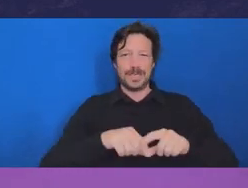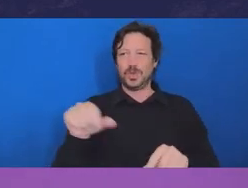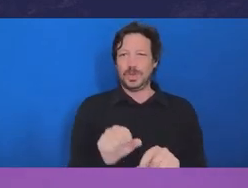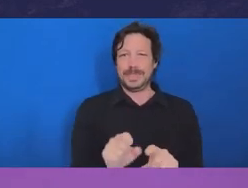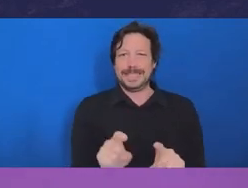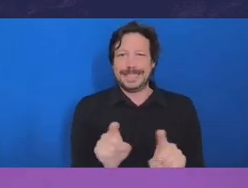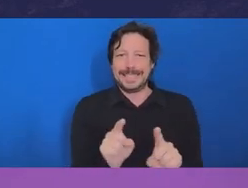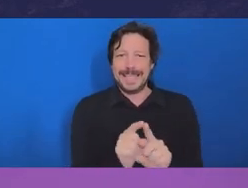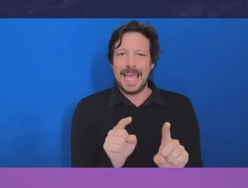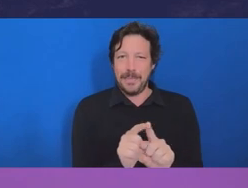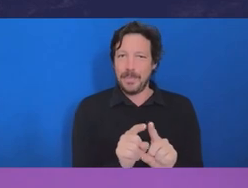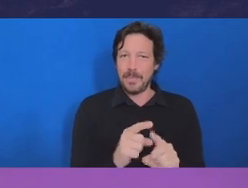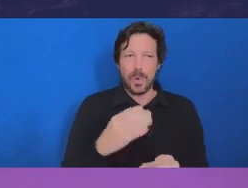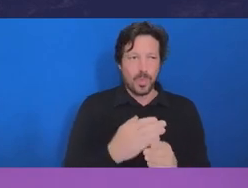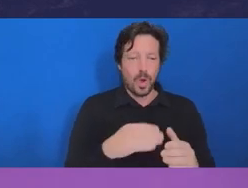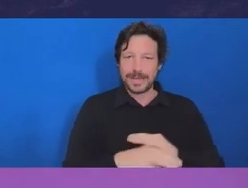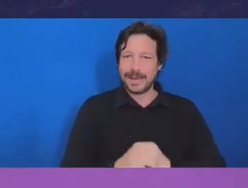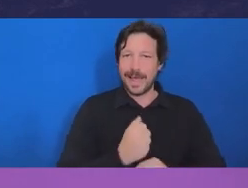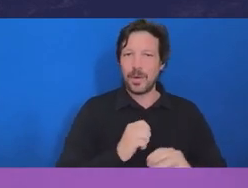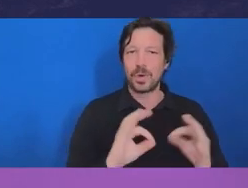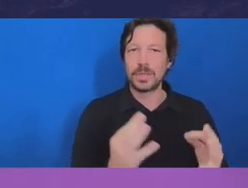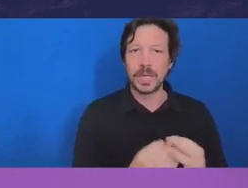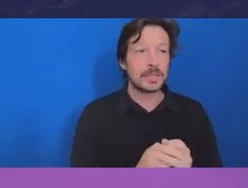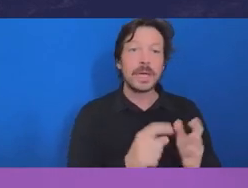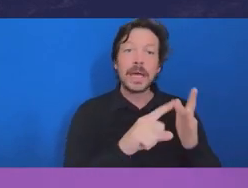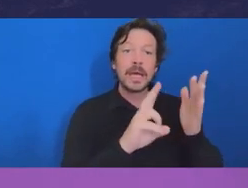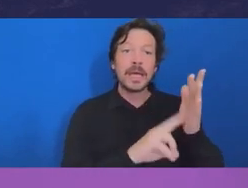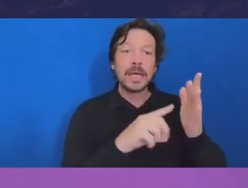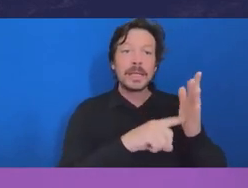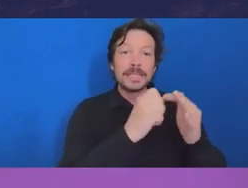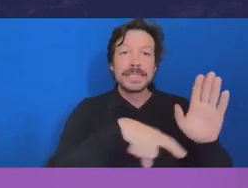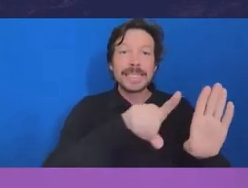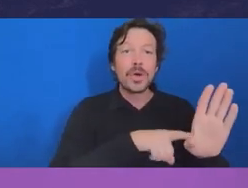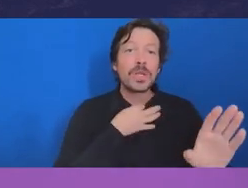doing an integrity risk assessment in our business at the organizational level, at program level,